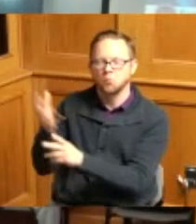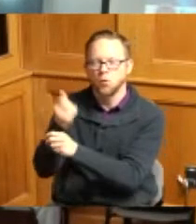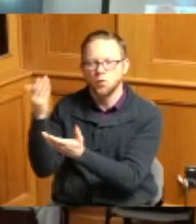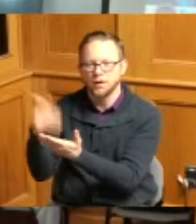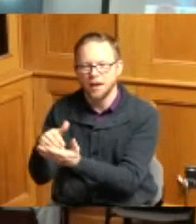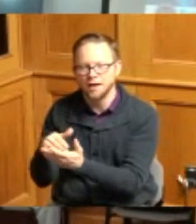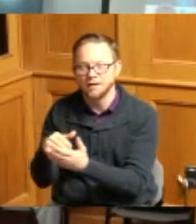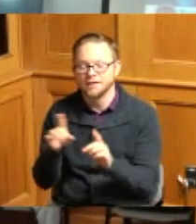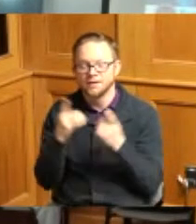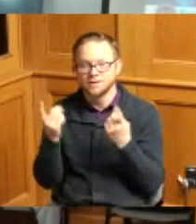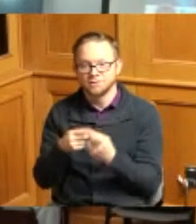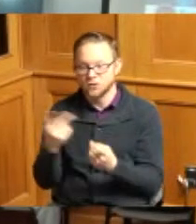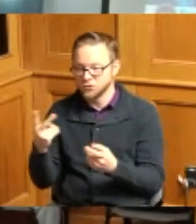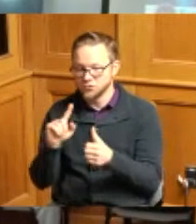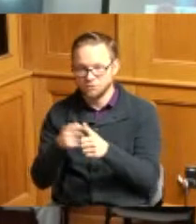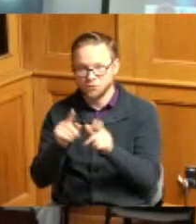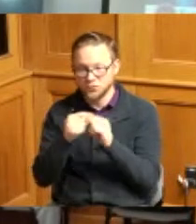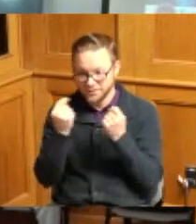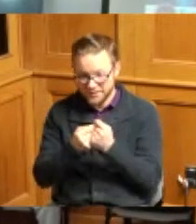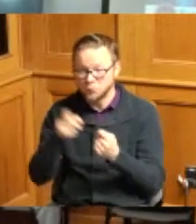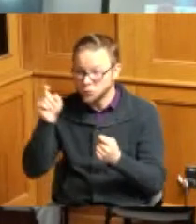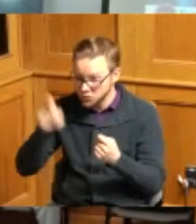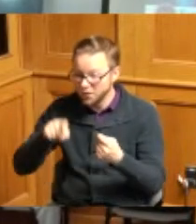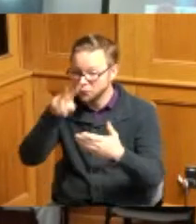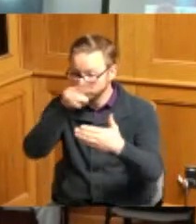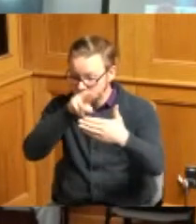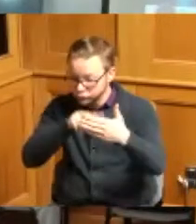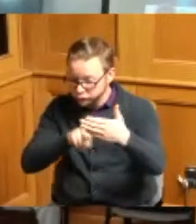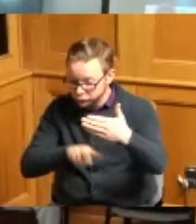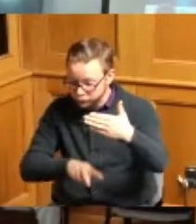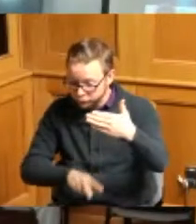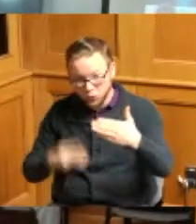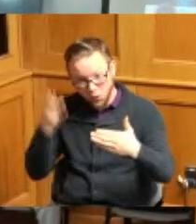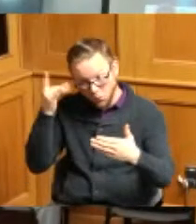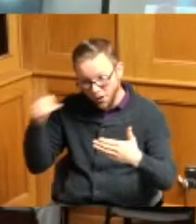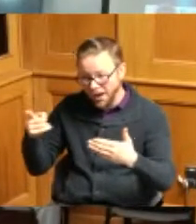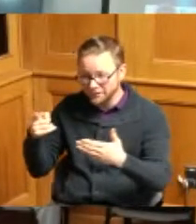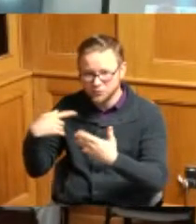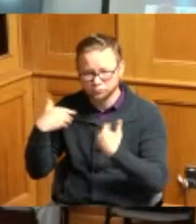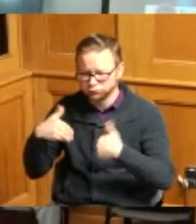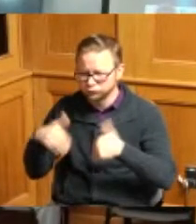and it's worth reading all this because it took a lot to accomplish this that's that's for sure